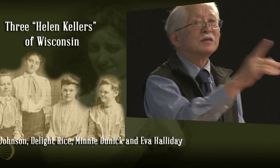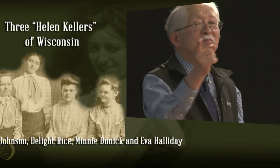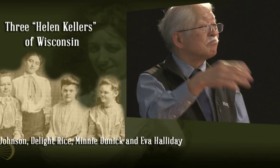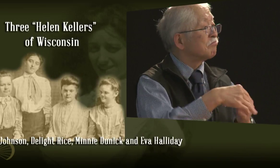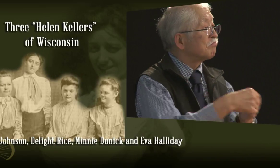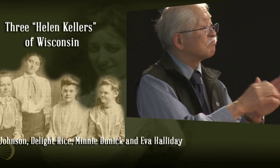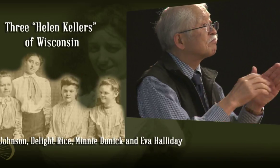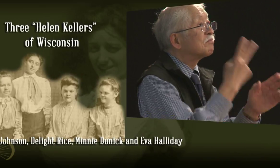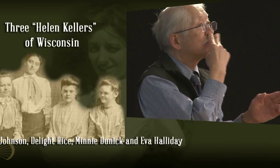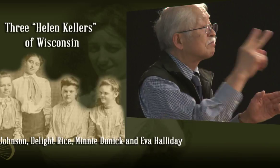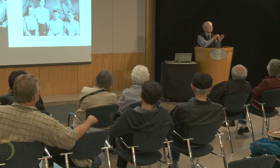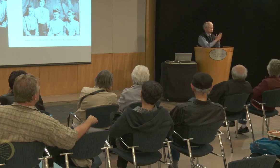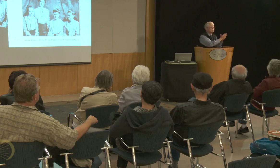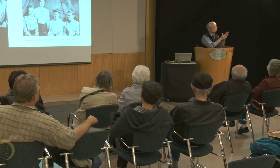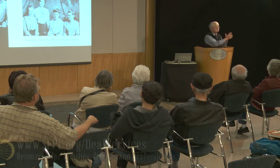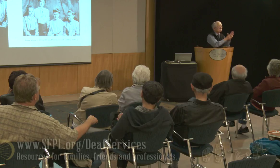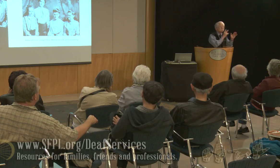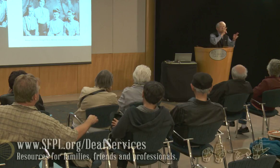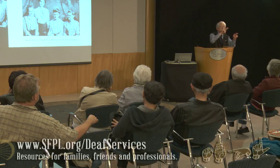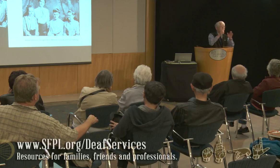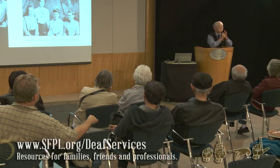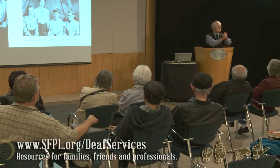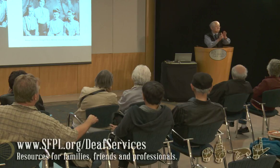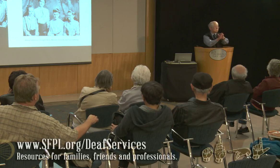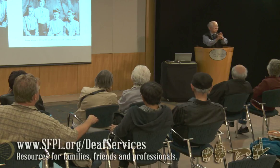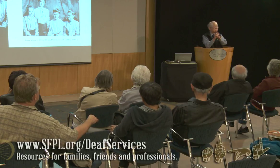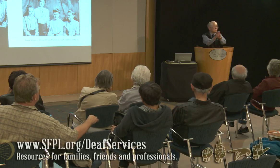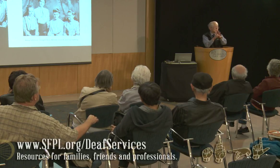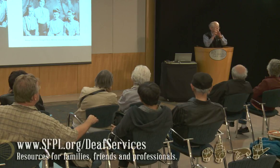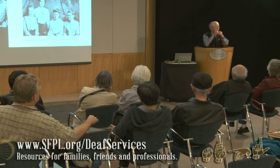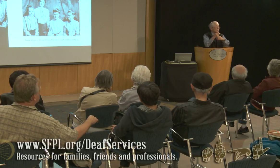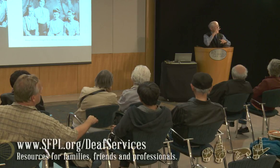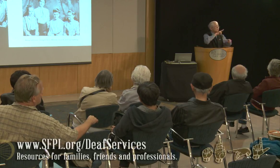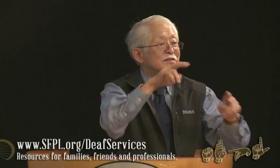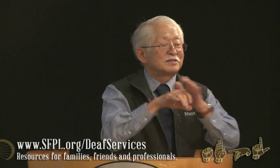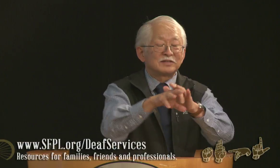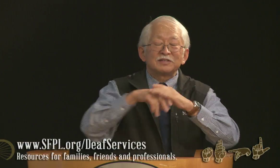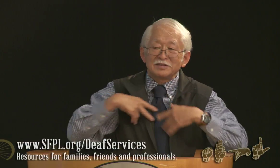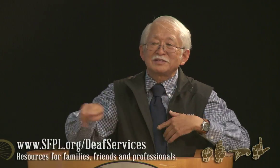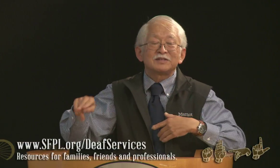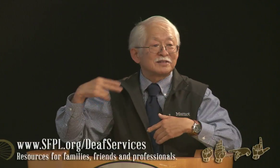I believe it was, so she took them around and used tactile signing in their hand